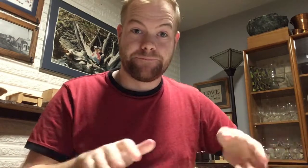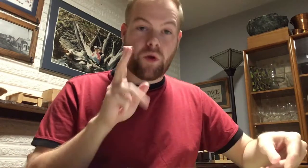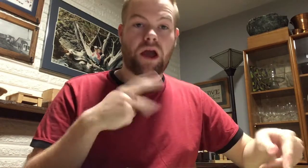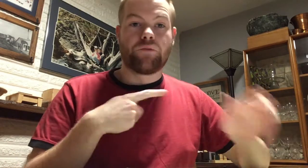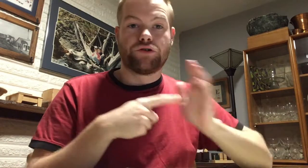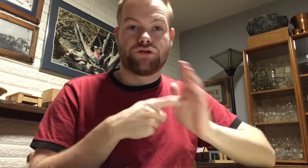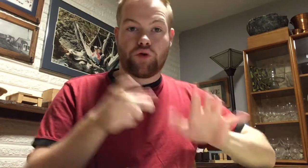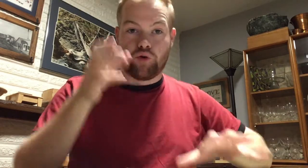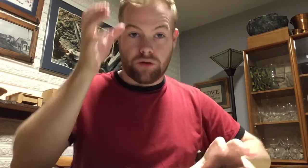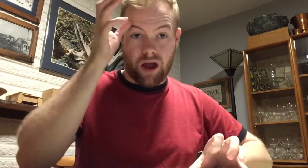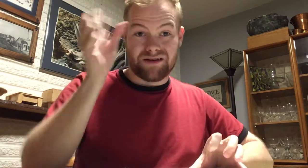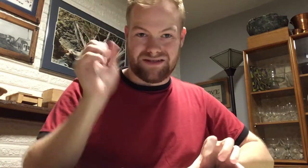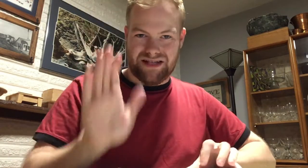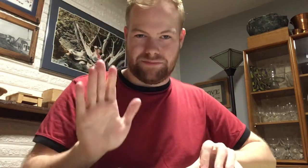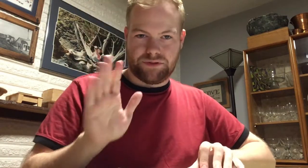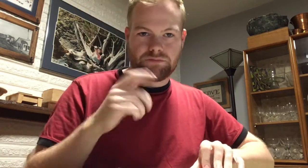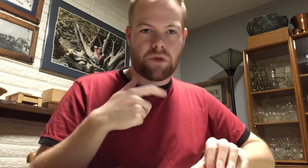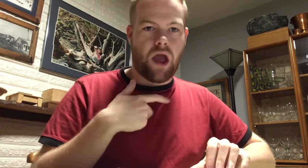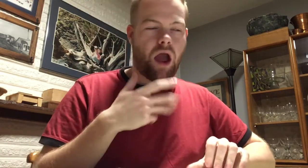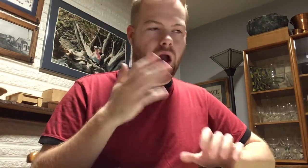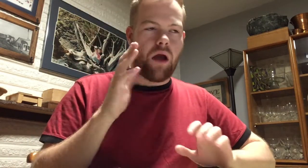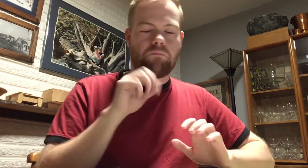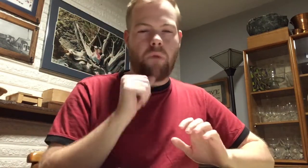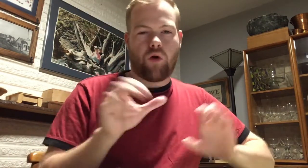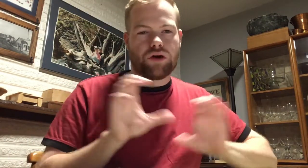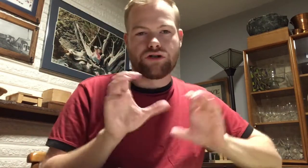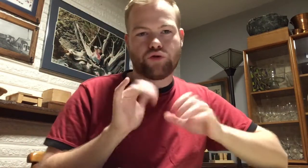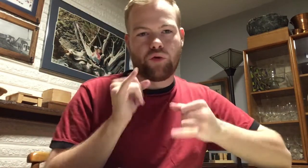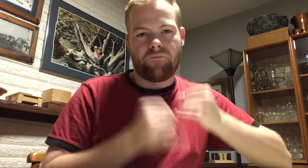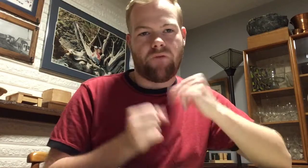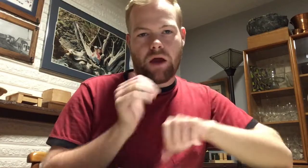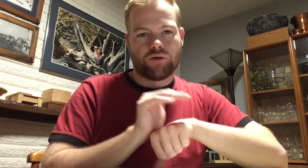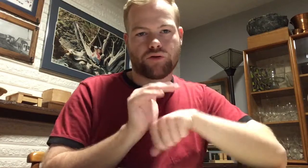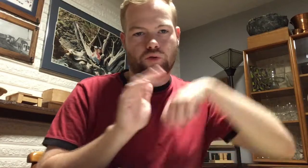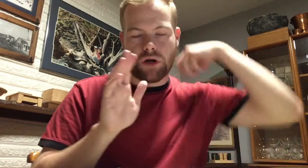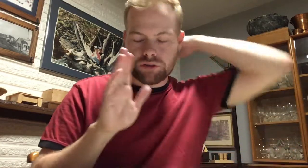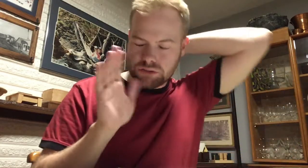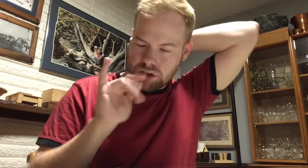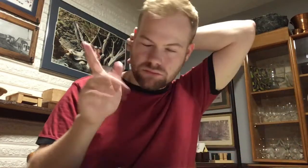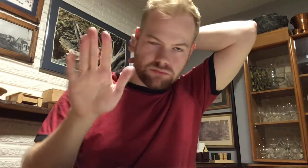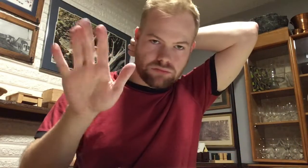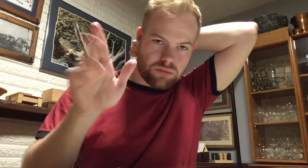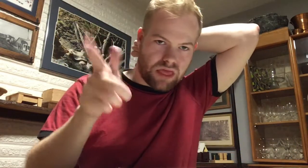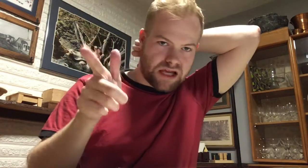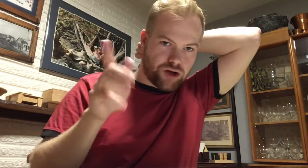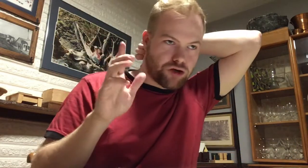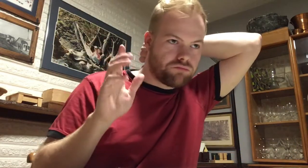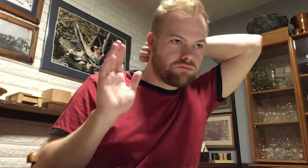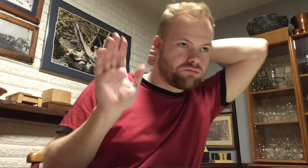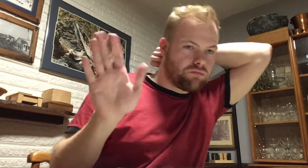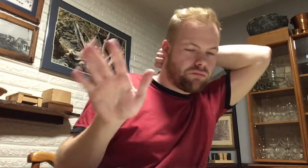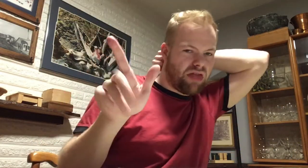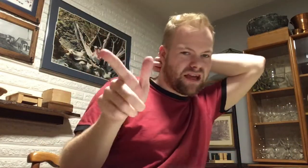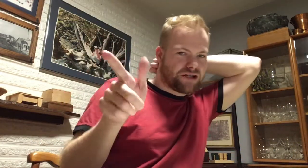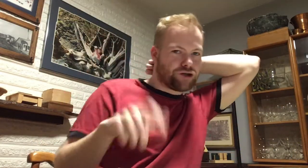Okay, I’m going to show you the concepts. I’m not going to do the finals tonight. That’s later. Later.